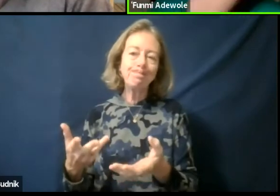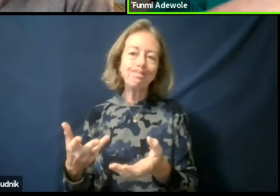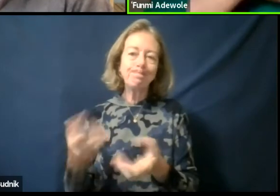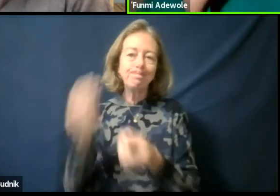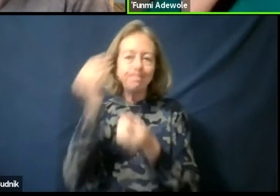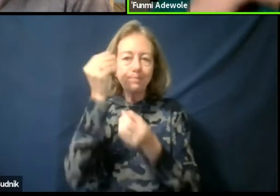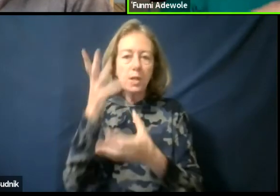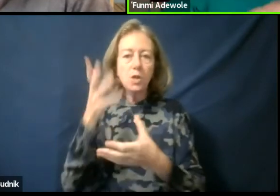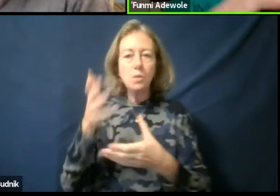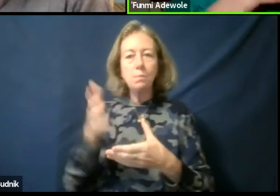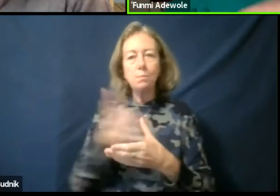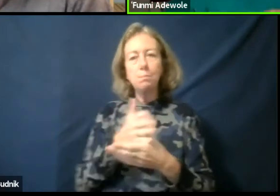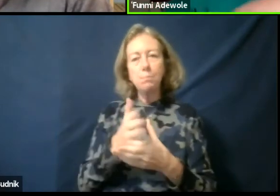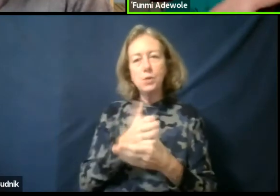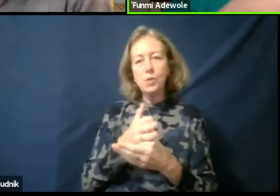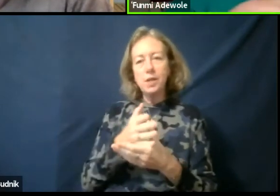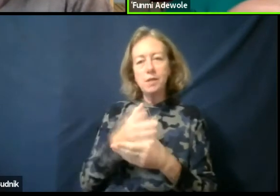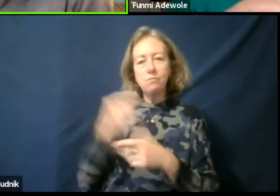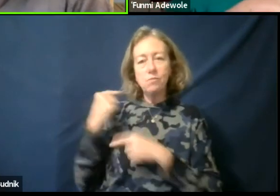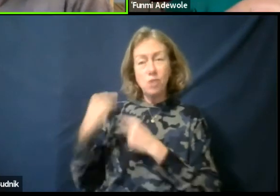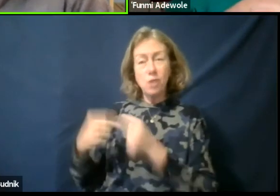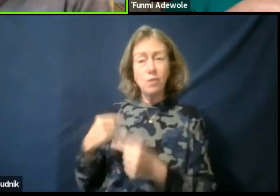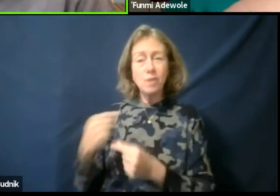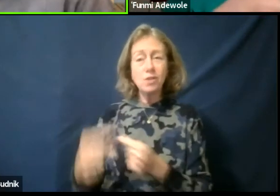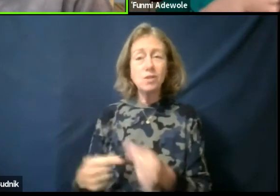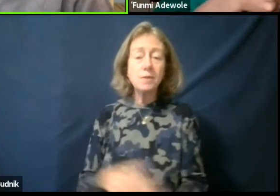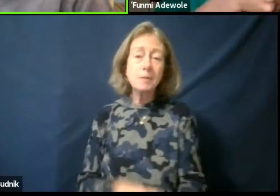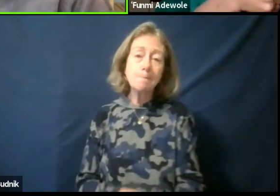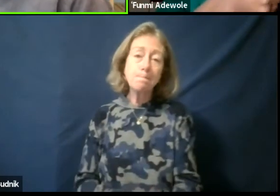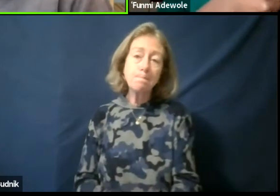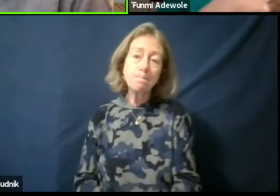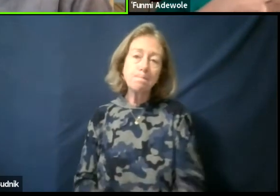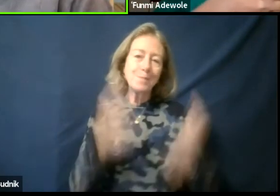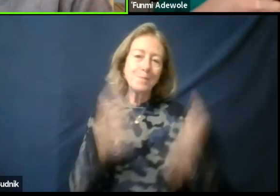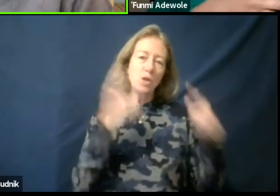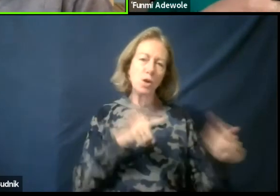between generations, for example. That's right I agree.